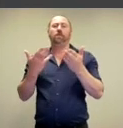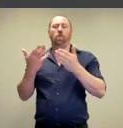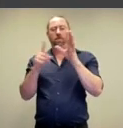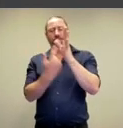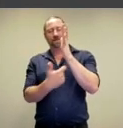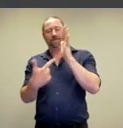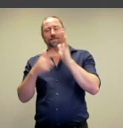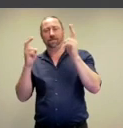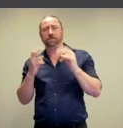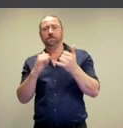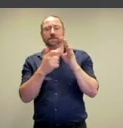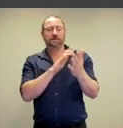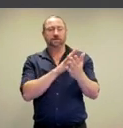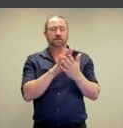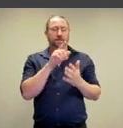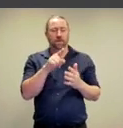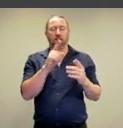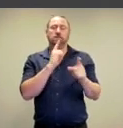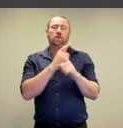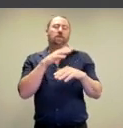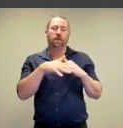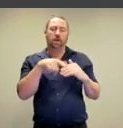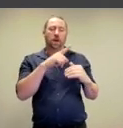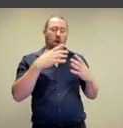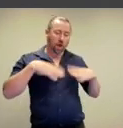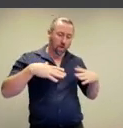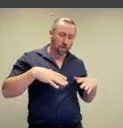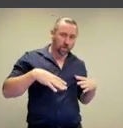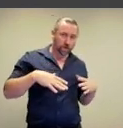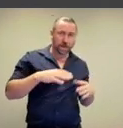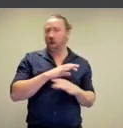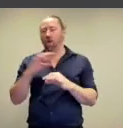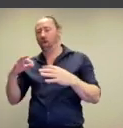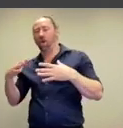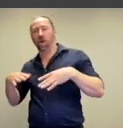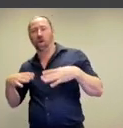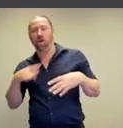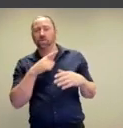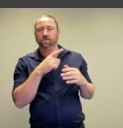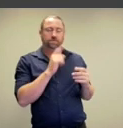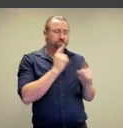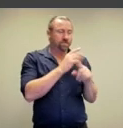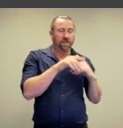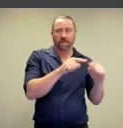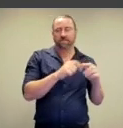of other performance artworks